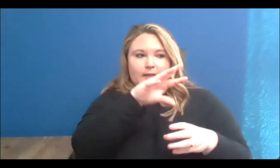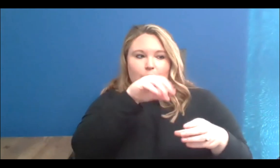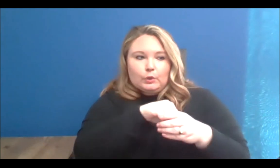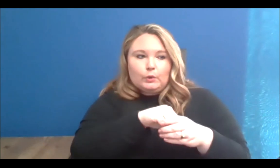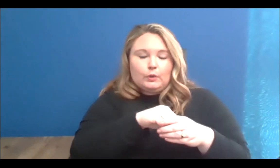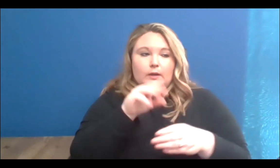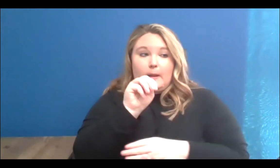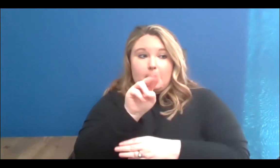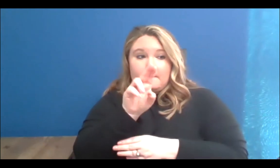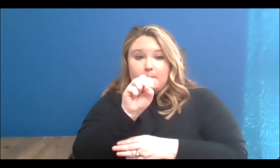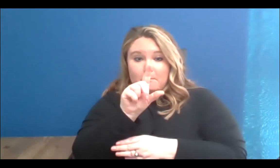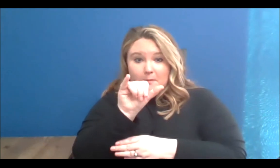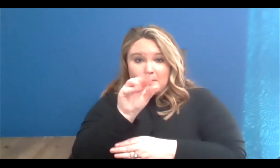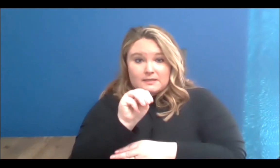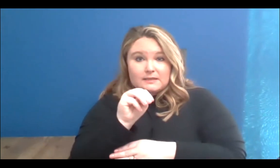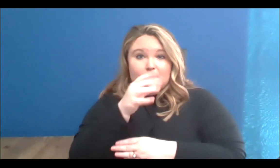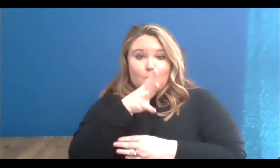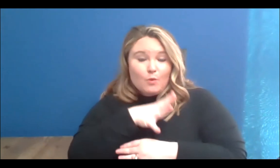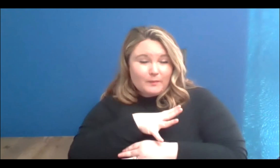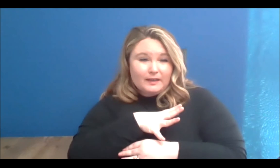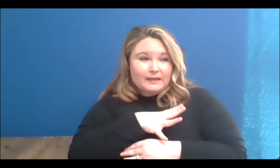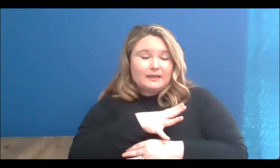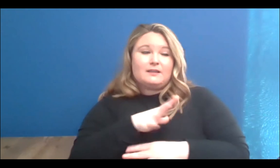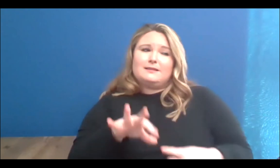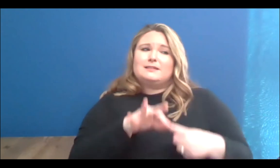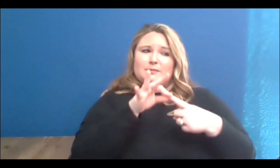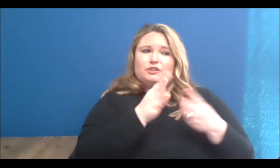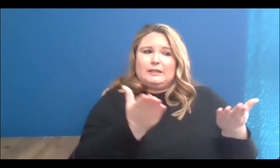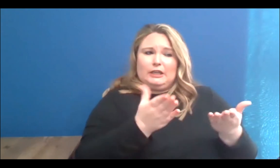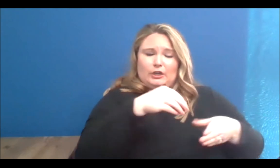wanted to make sure that, specifically in Scarborough, that I was providing